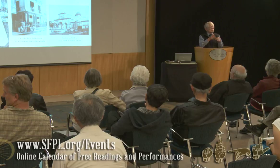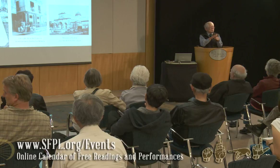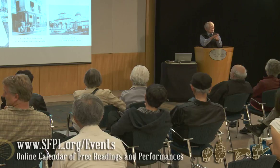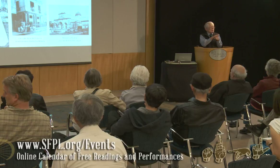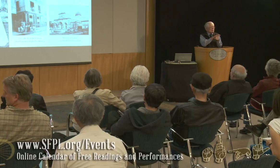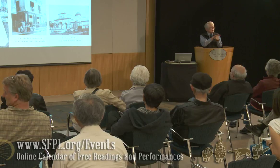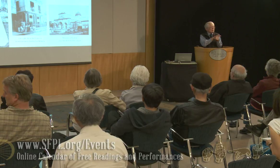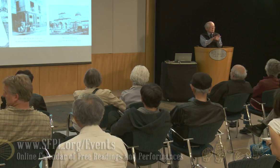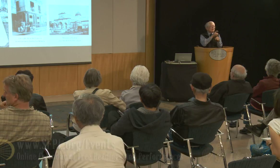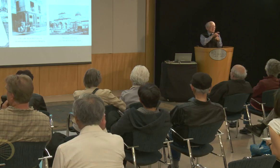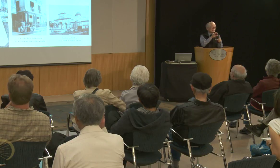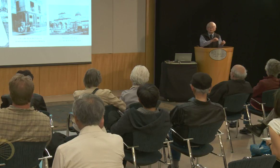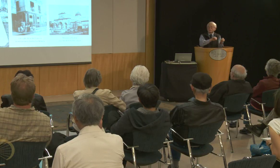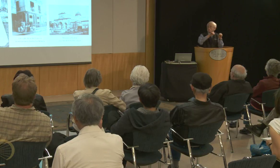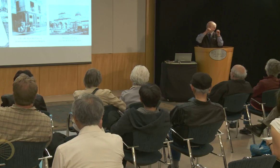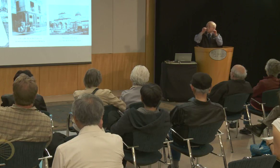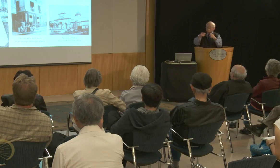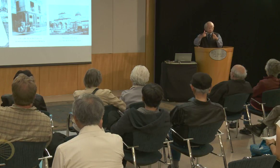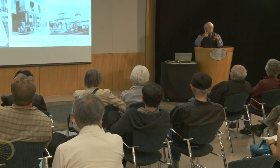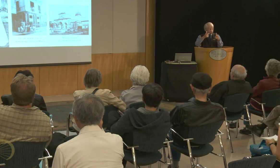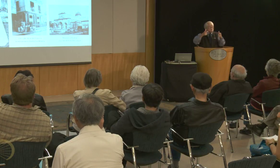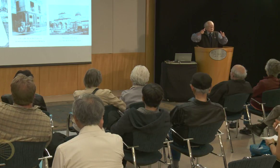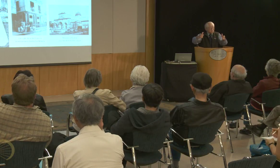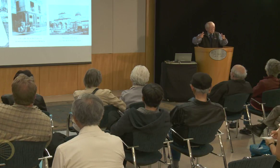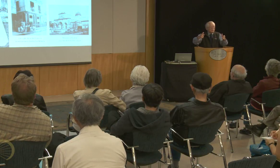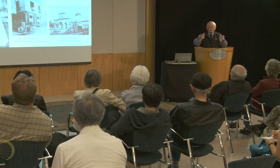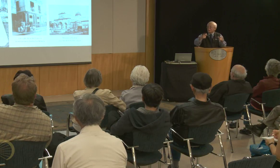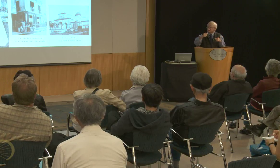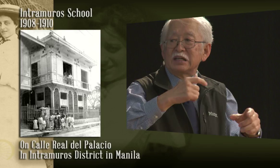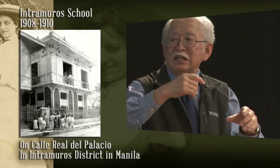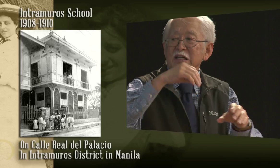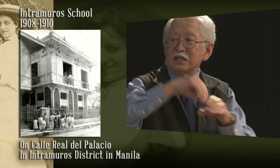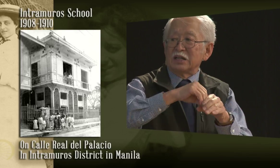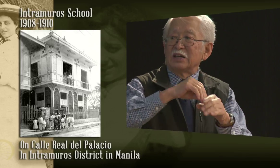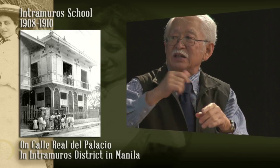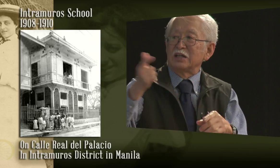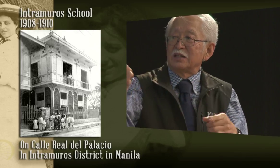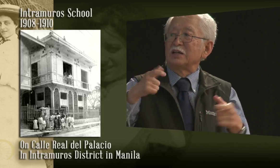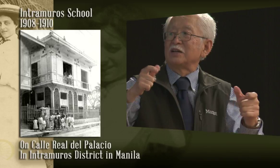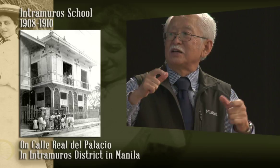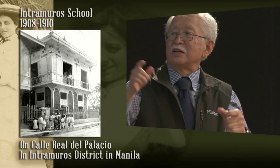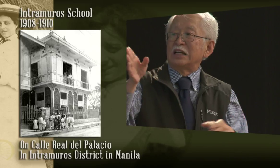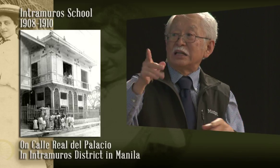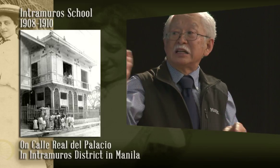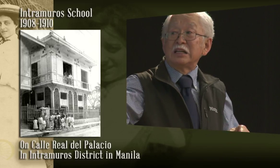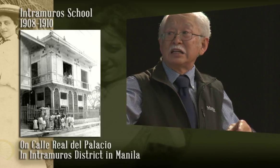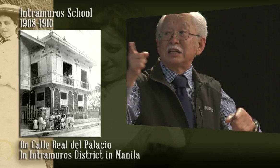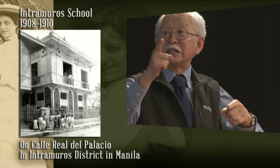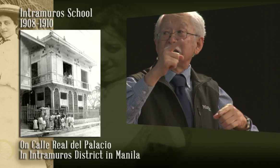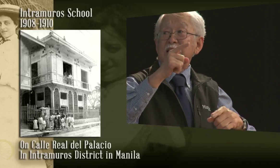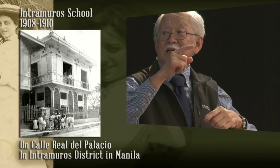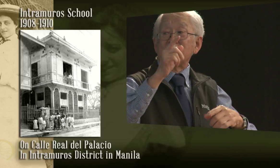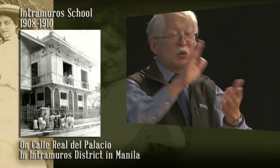Emerita was the first school for the deaf, and believe it or not, uh, had enrollment that filled